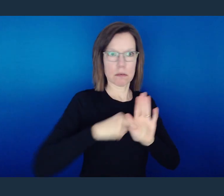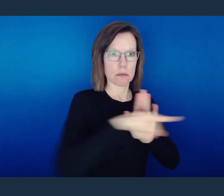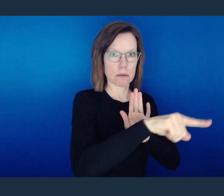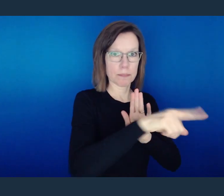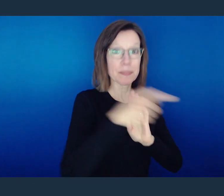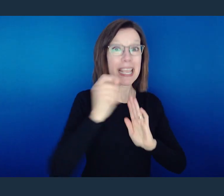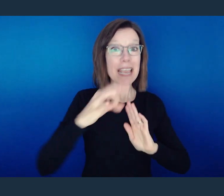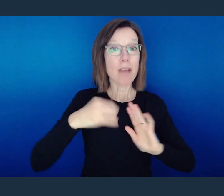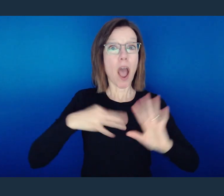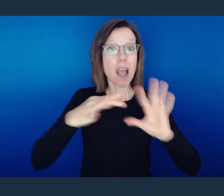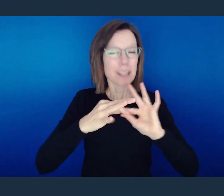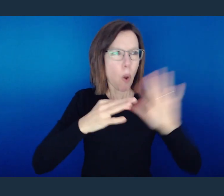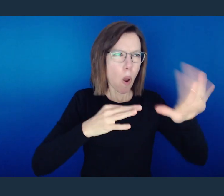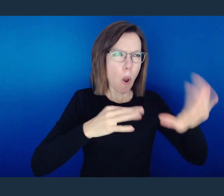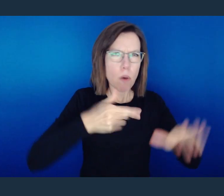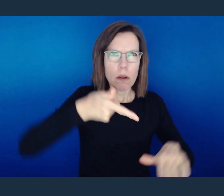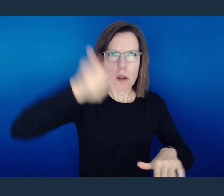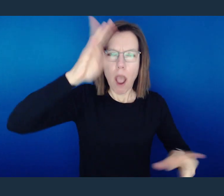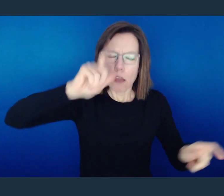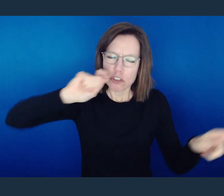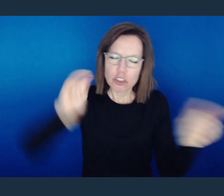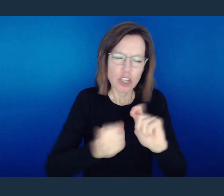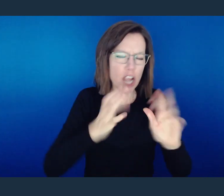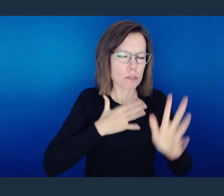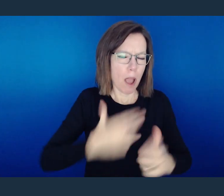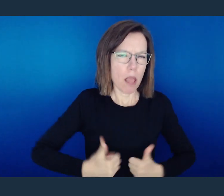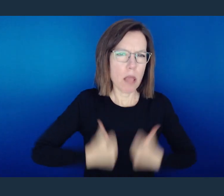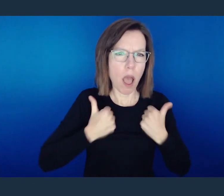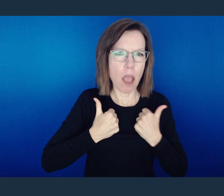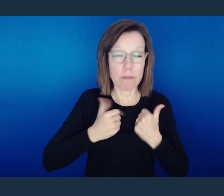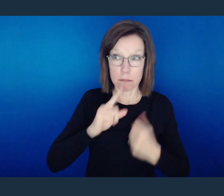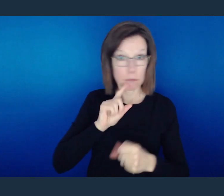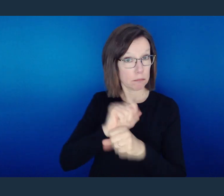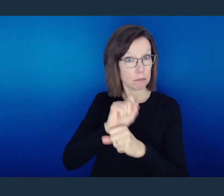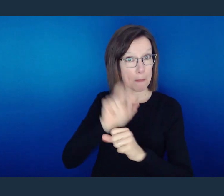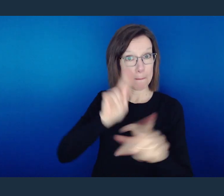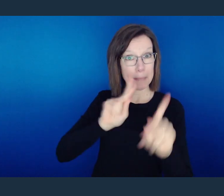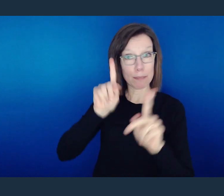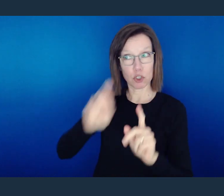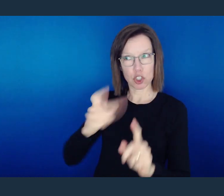You see, if I say that God has changed my life, then people should be able to see my